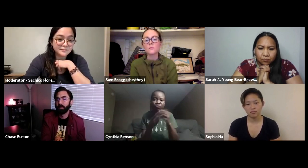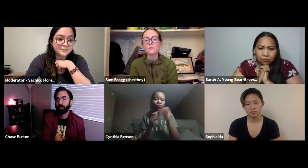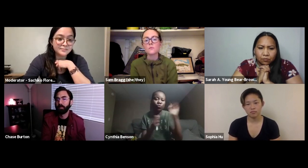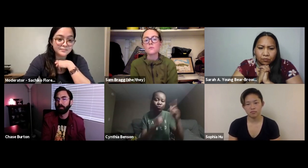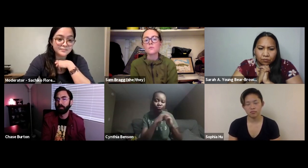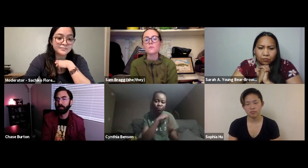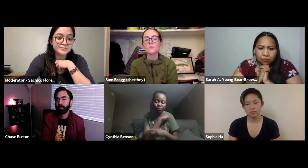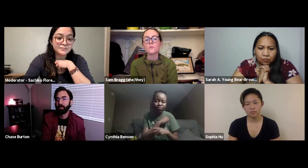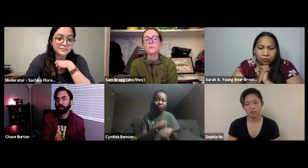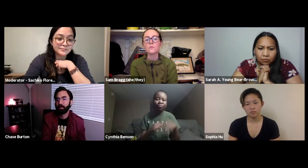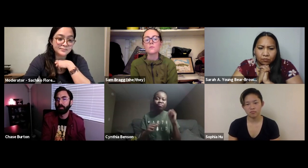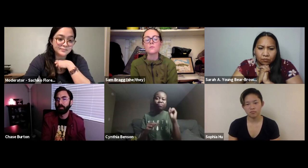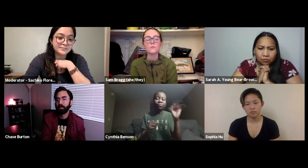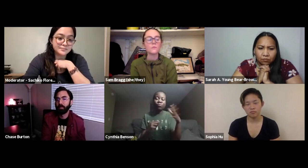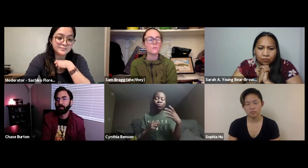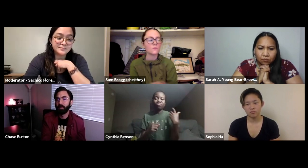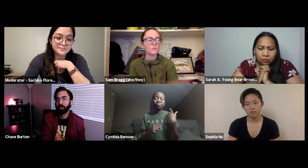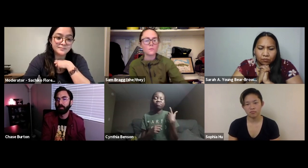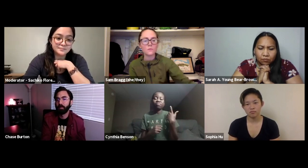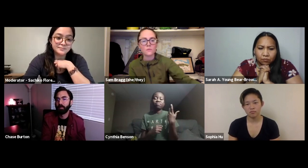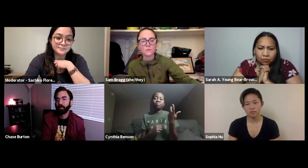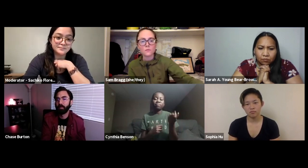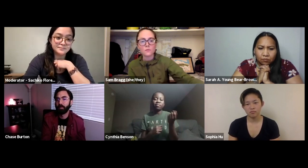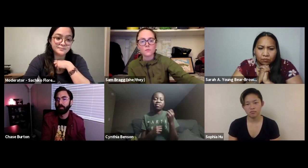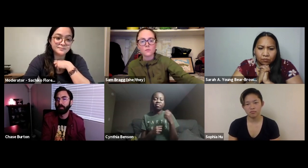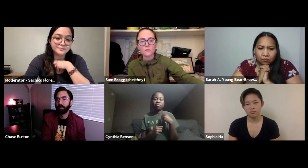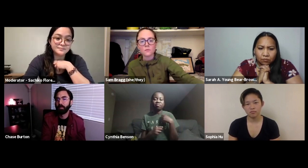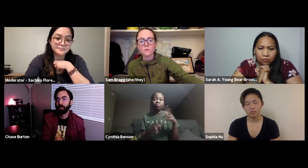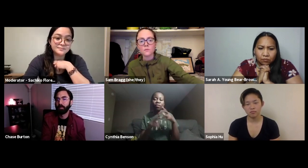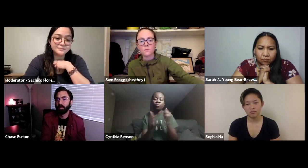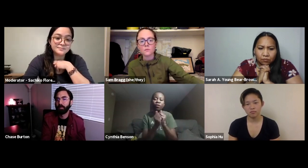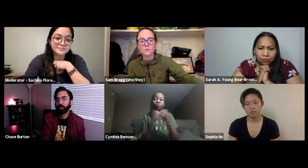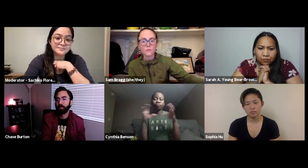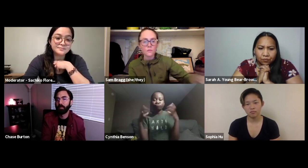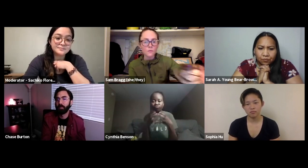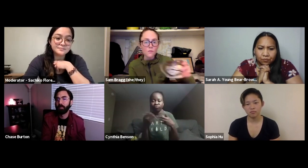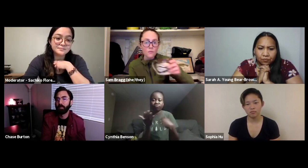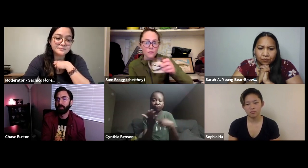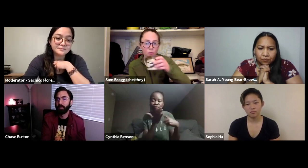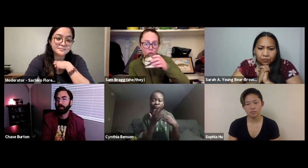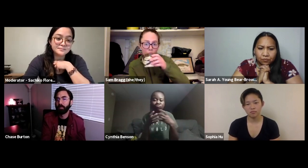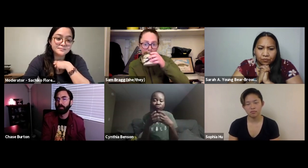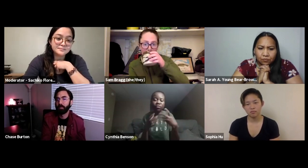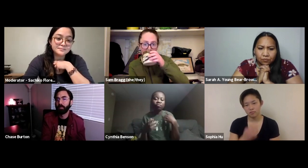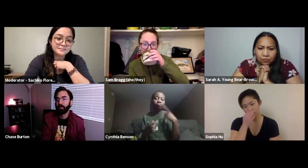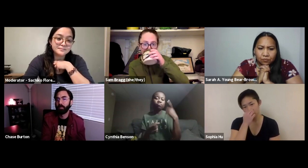waste and trash outside, and my friends and I, as responsible citizens,